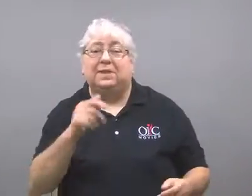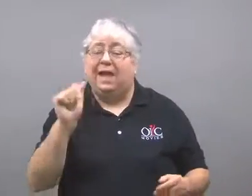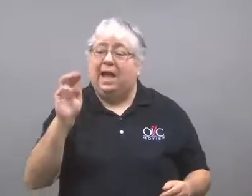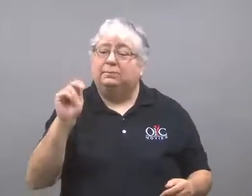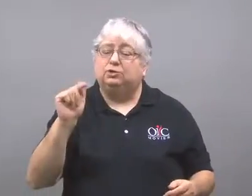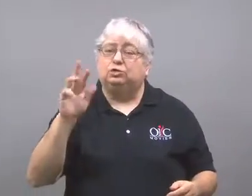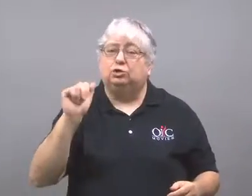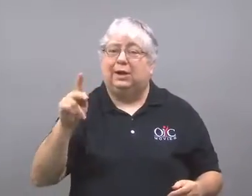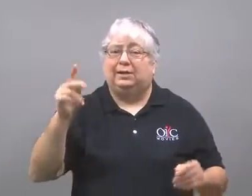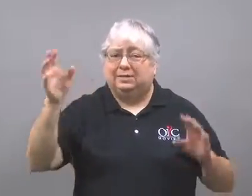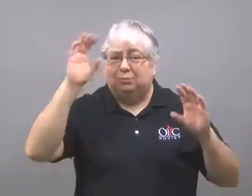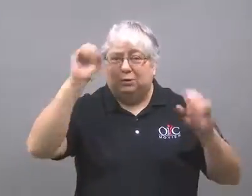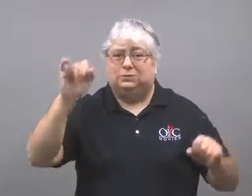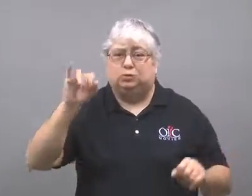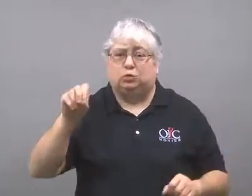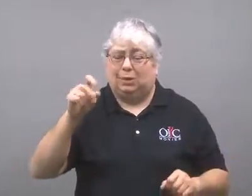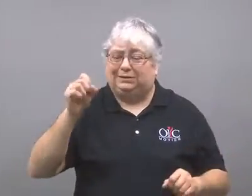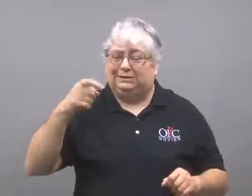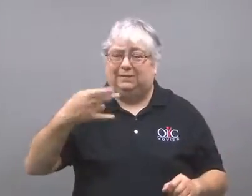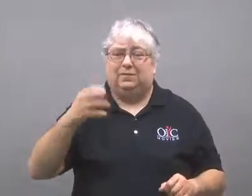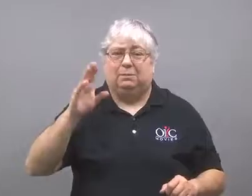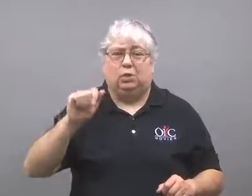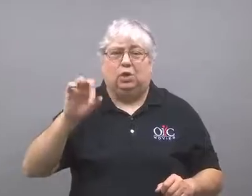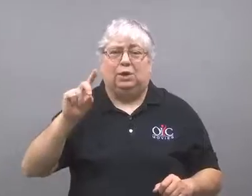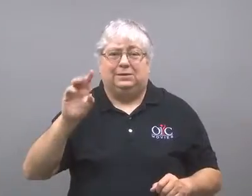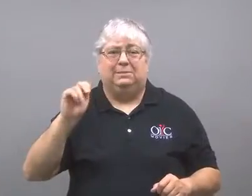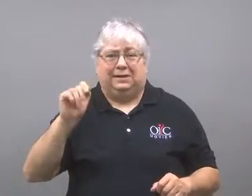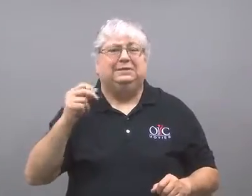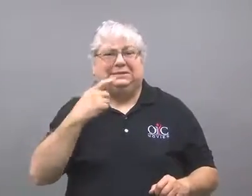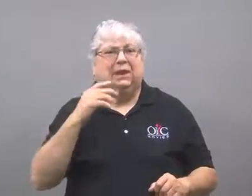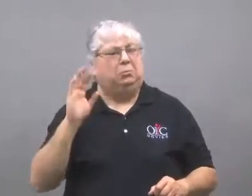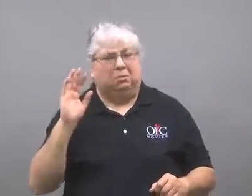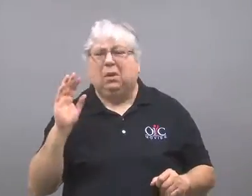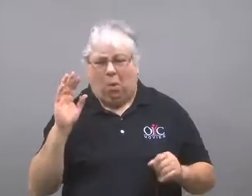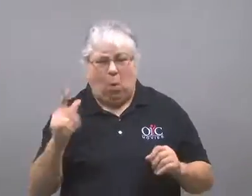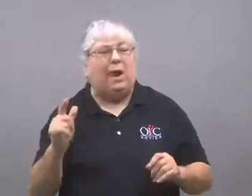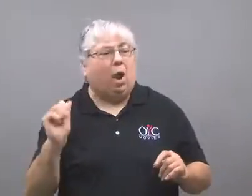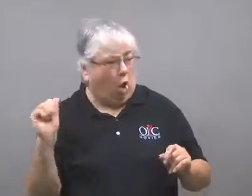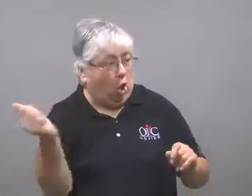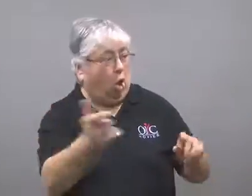Amtrak's President Joseph Boardman said all tracks